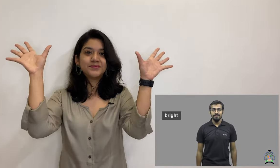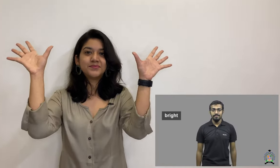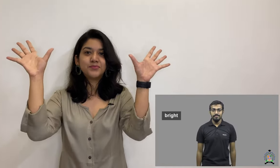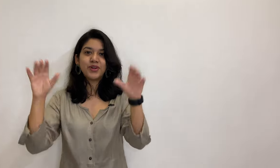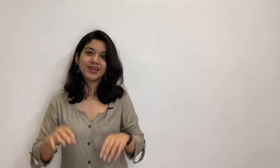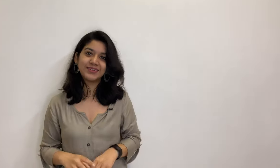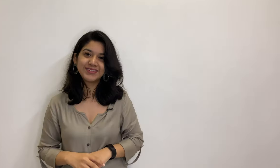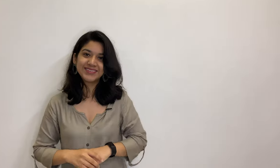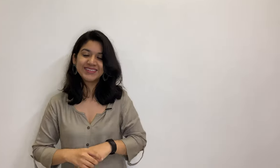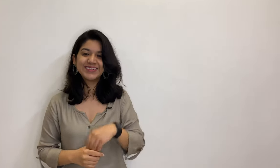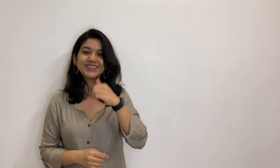Bright